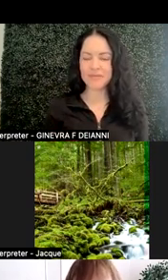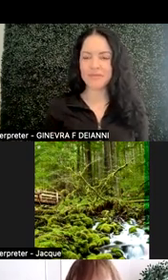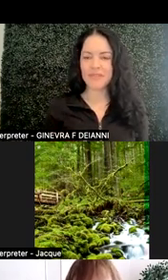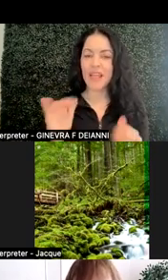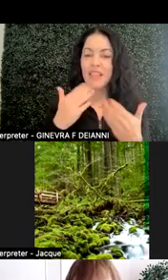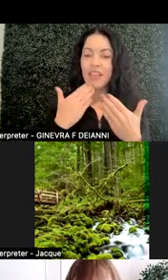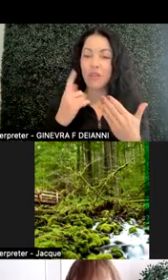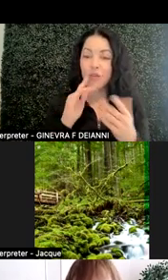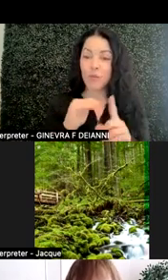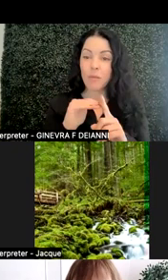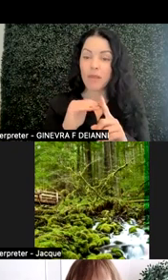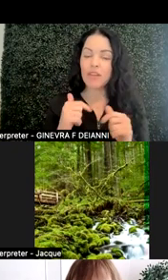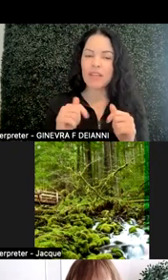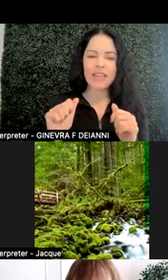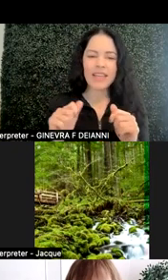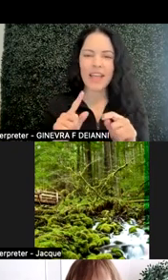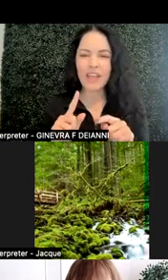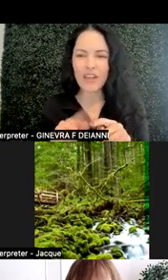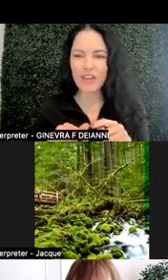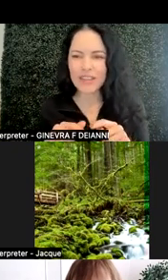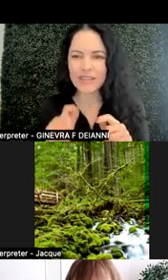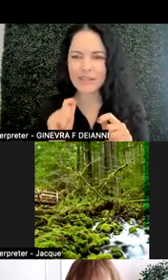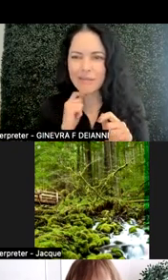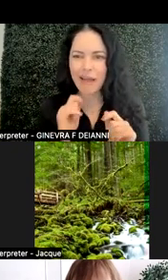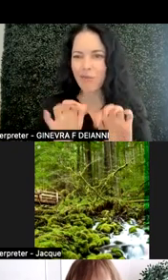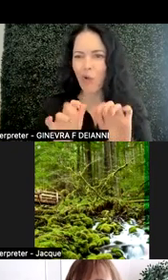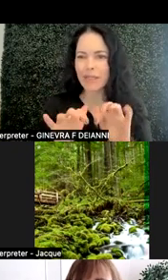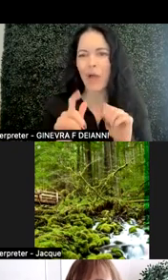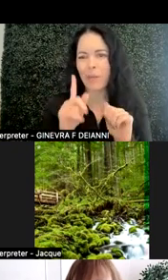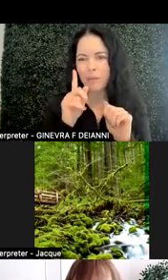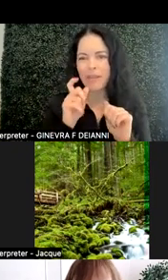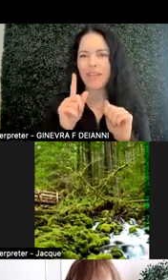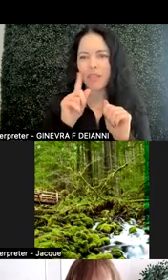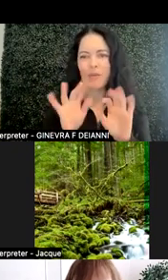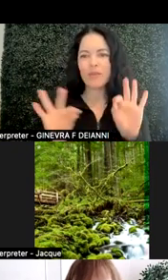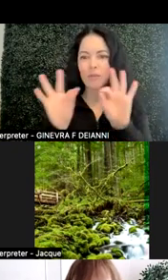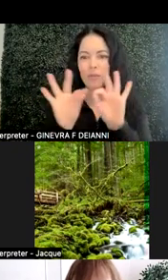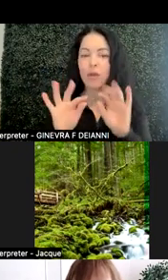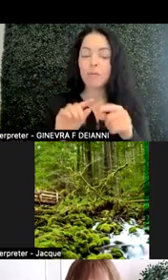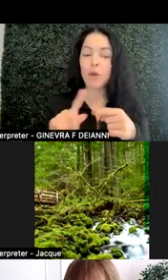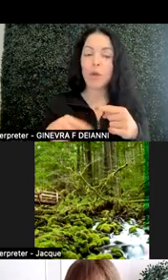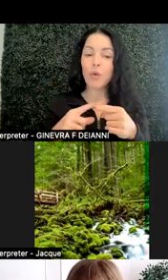Yeah, I can read it because I wrote it out because I thought it was important. Yeah. When creating assignments in Canvas,